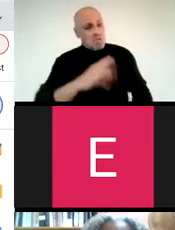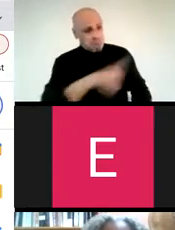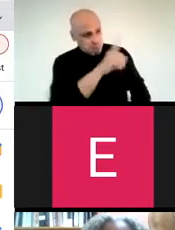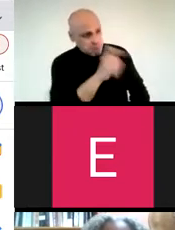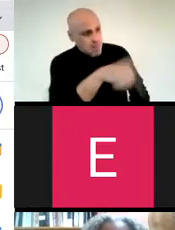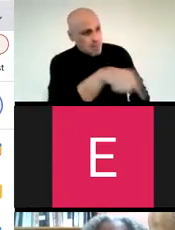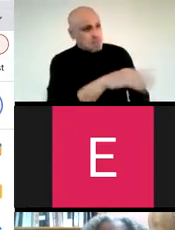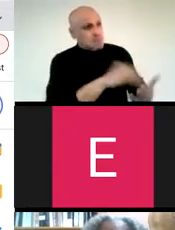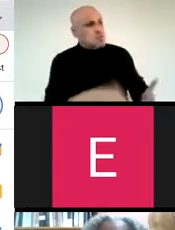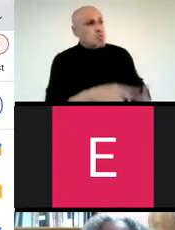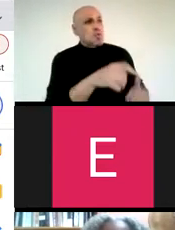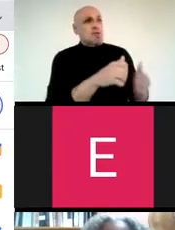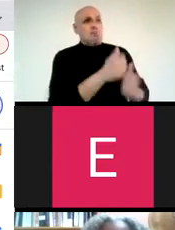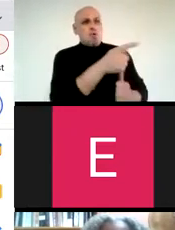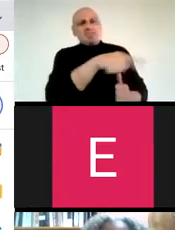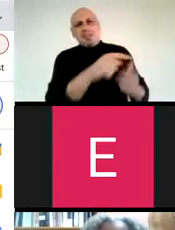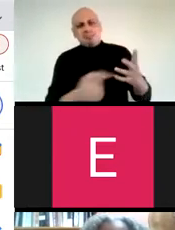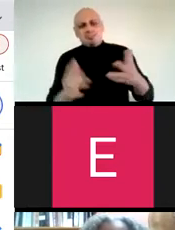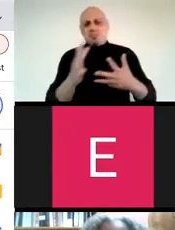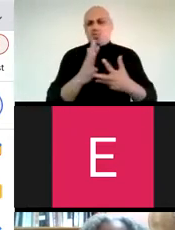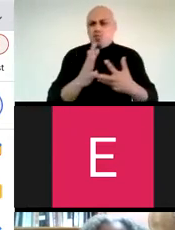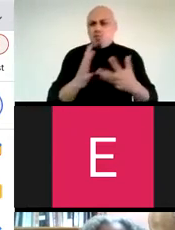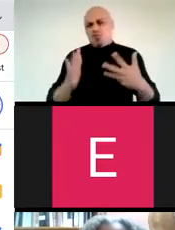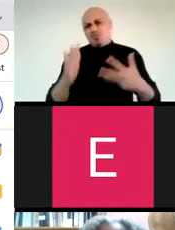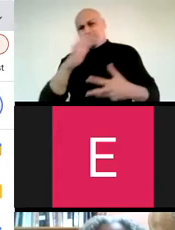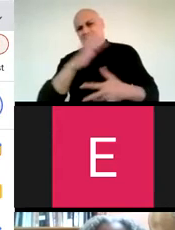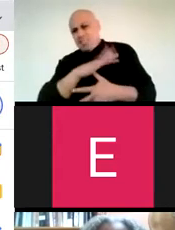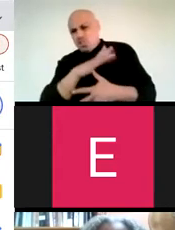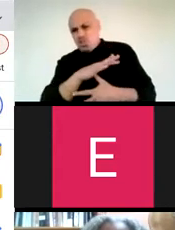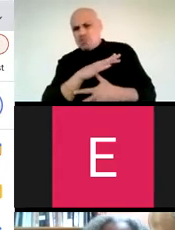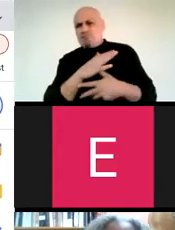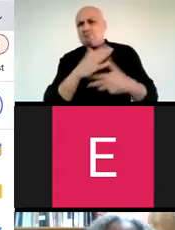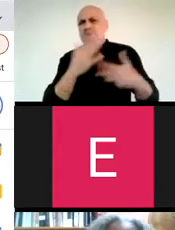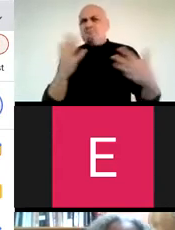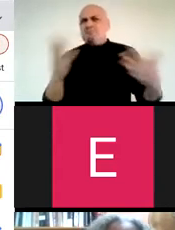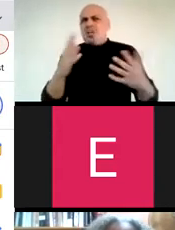so i did. I asked my students who are mostly sophomores and seniors,